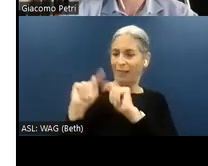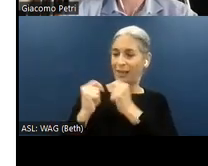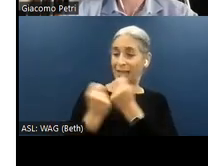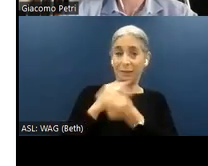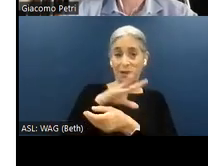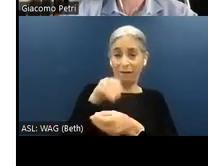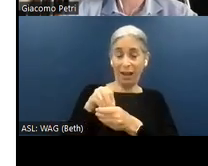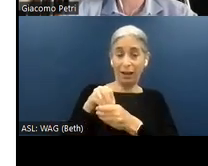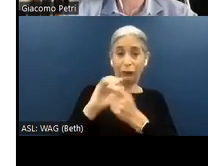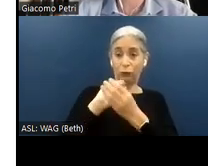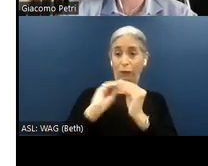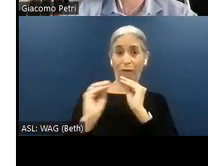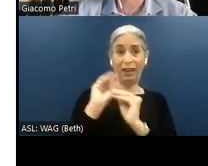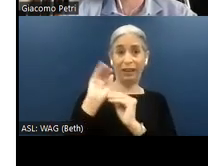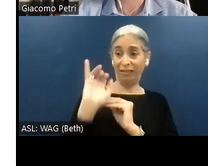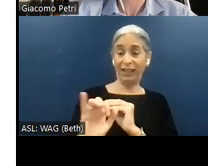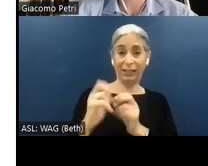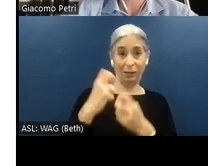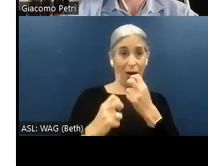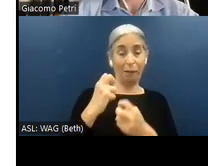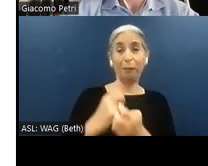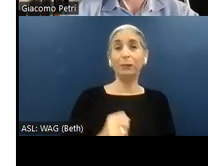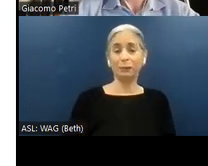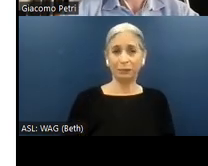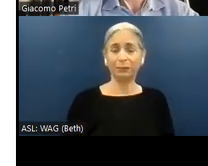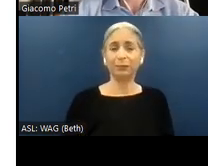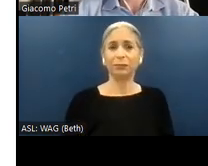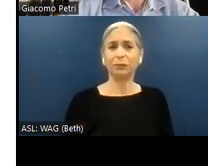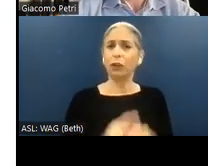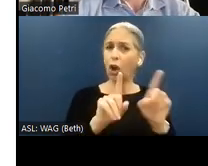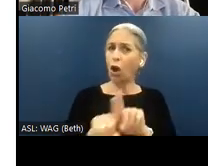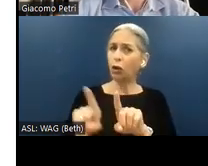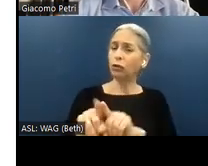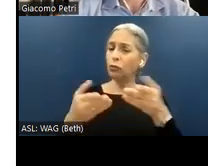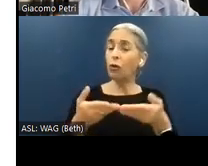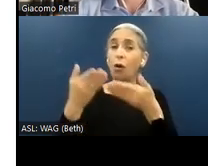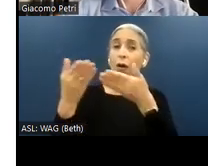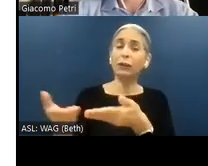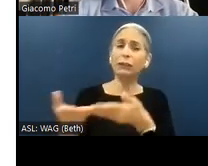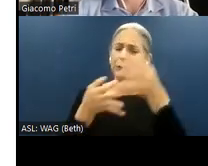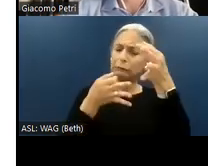remediation phase for this specific issue. It also offers a detailed explanation of the